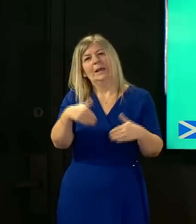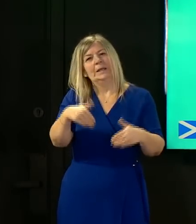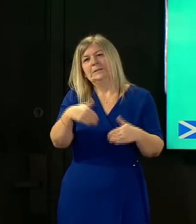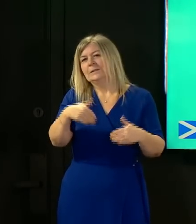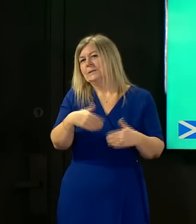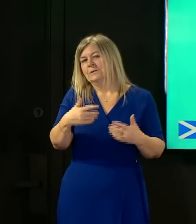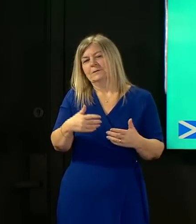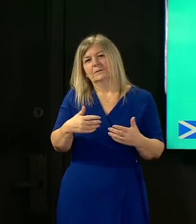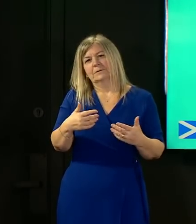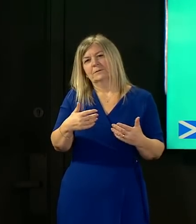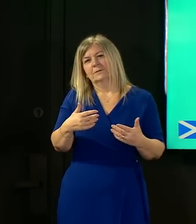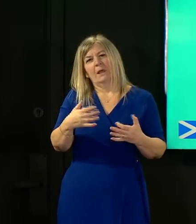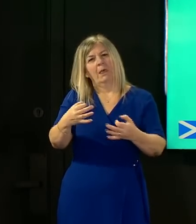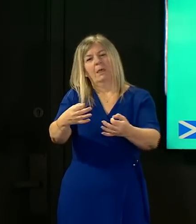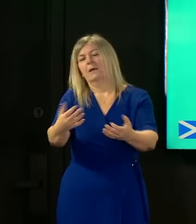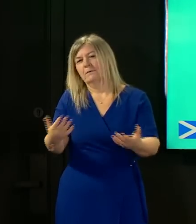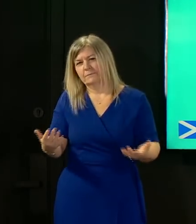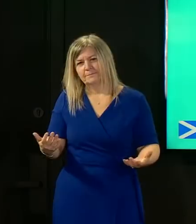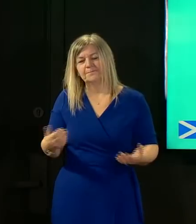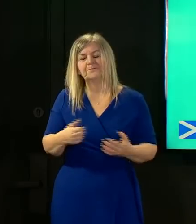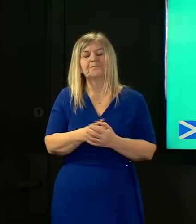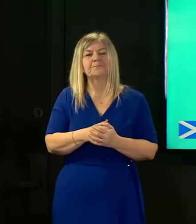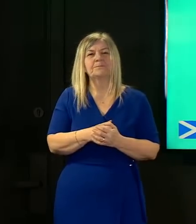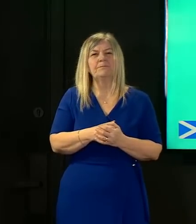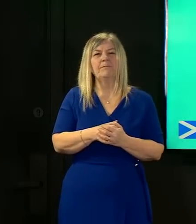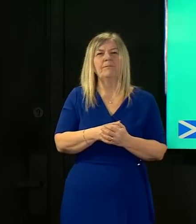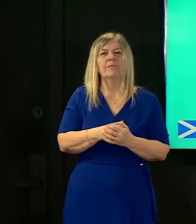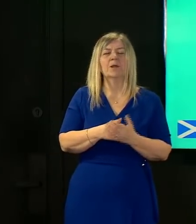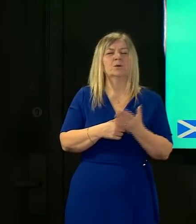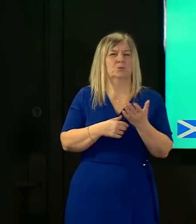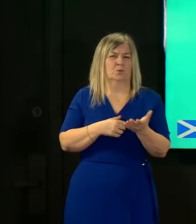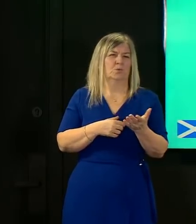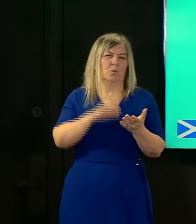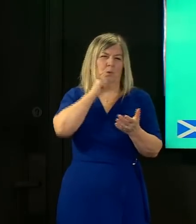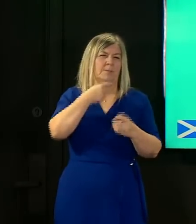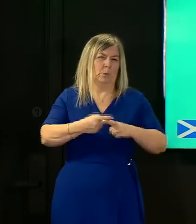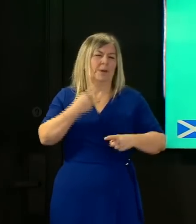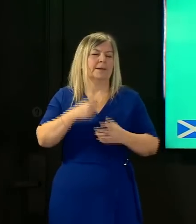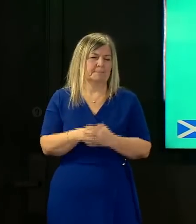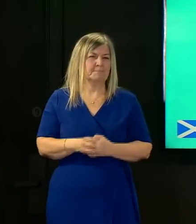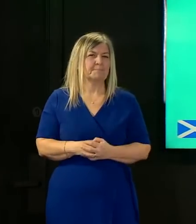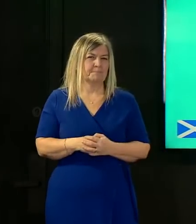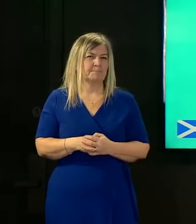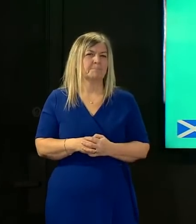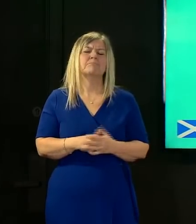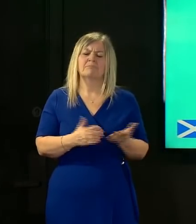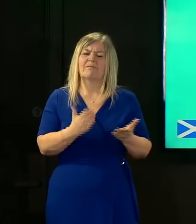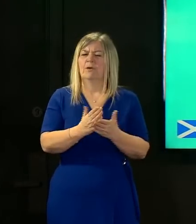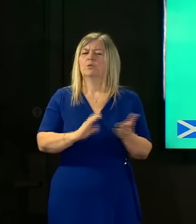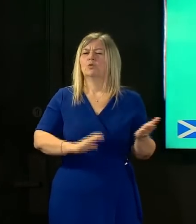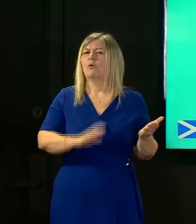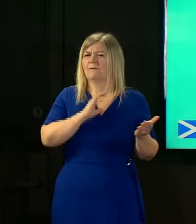for this particular these particular results to come back so um i would be confident that if there